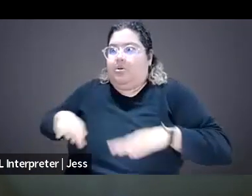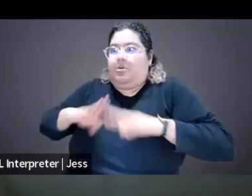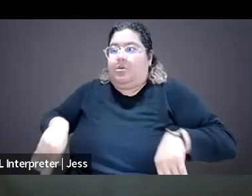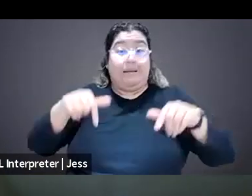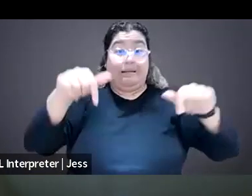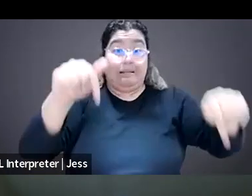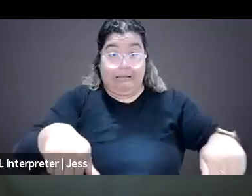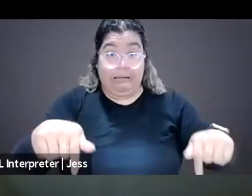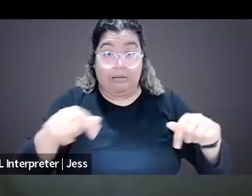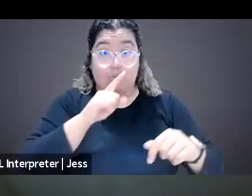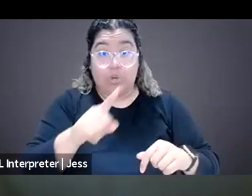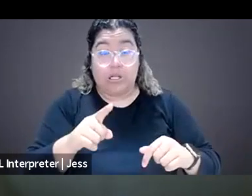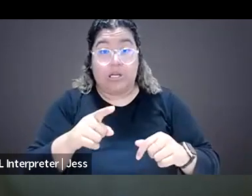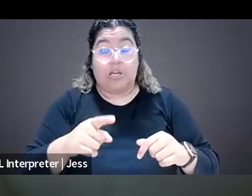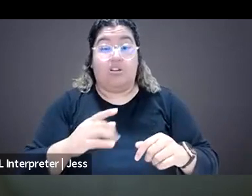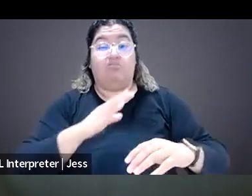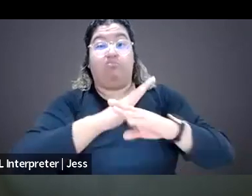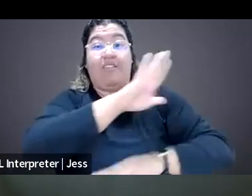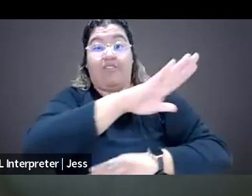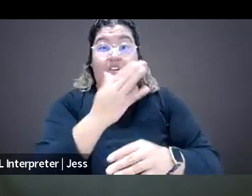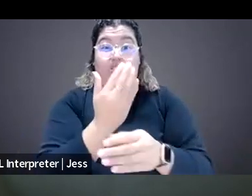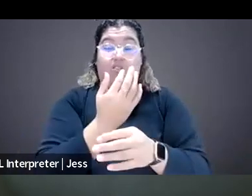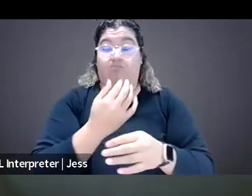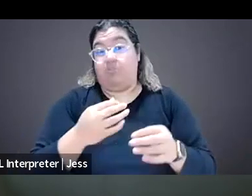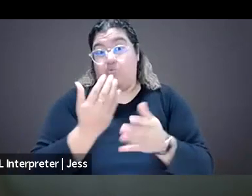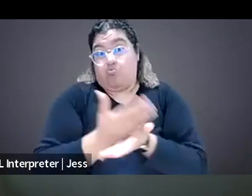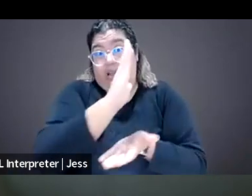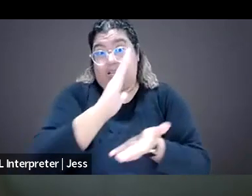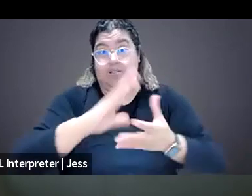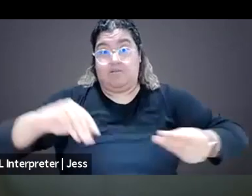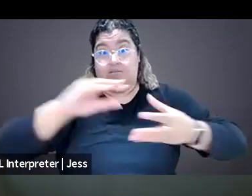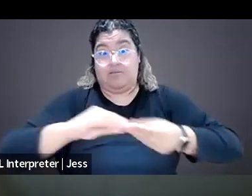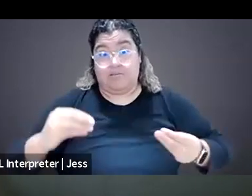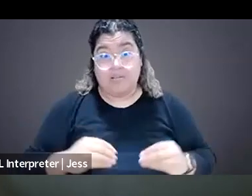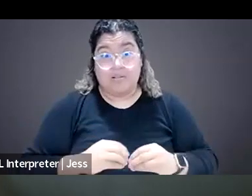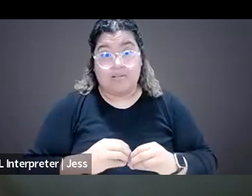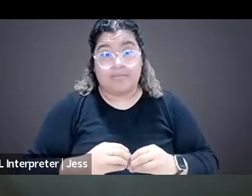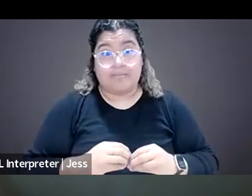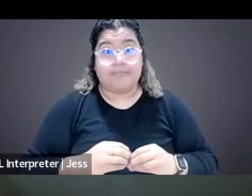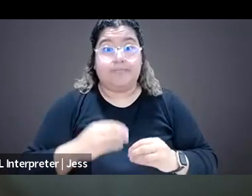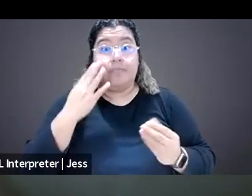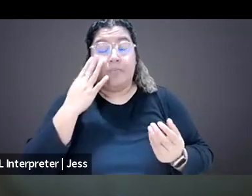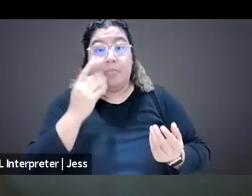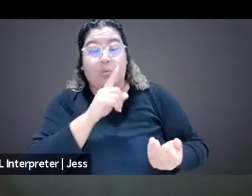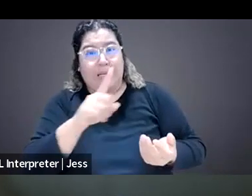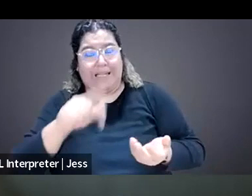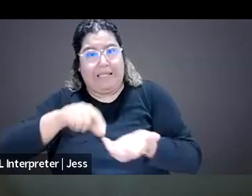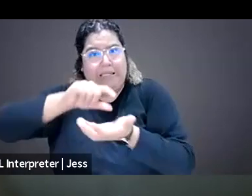but it's also a press freedom issue. You know, women's voices are being intentionally silenced from the media.